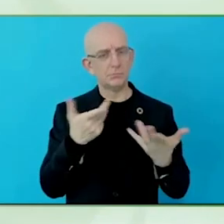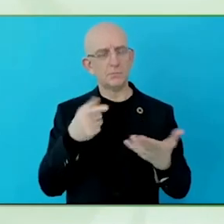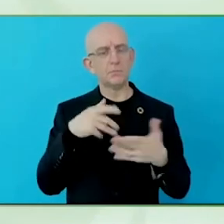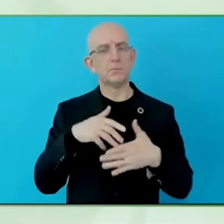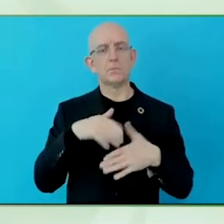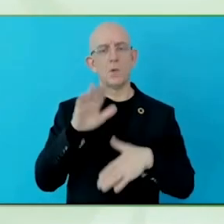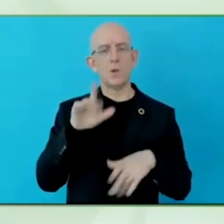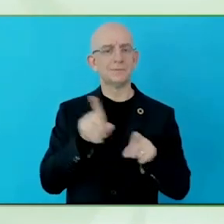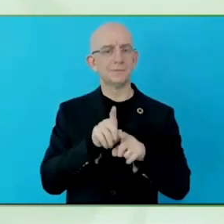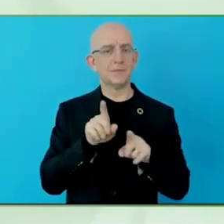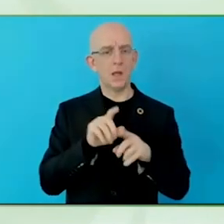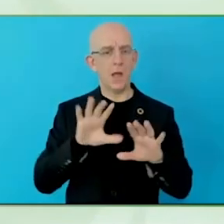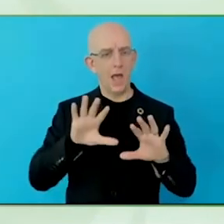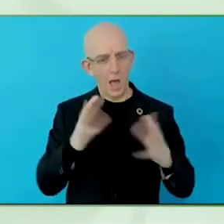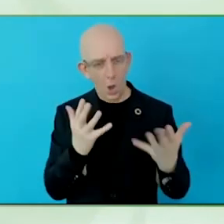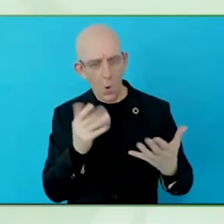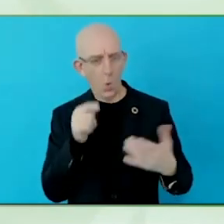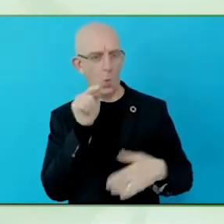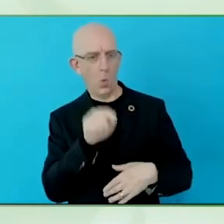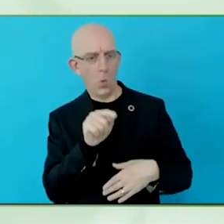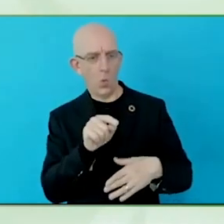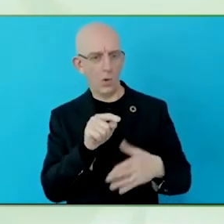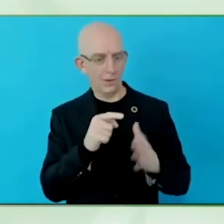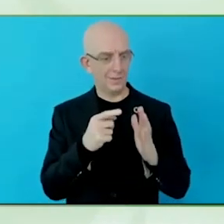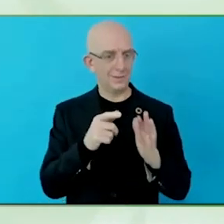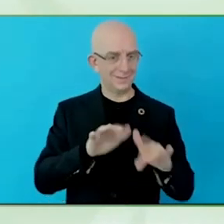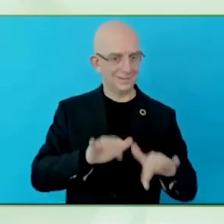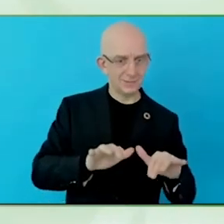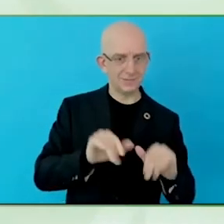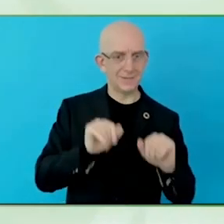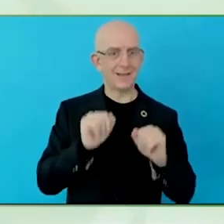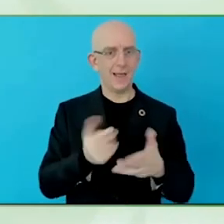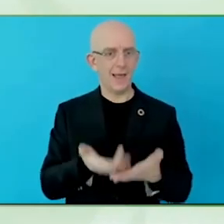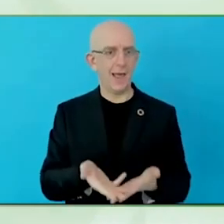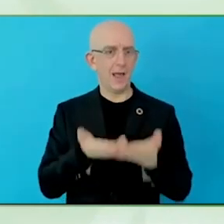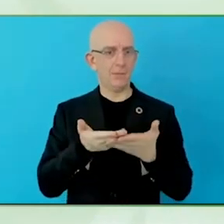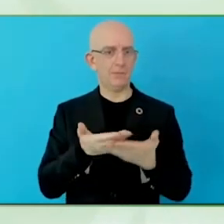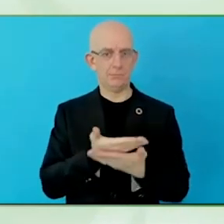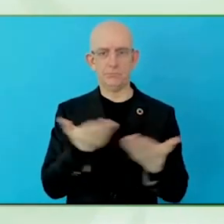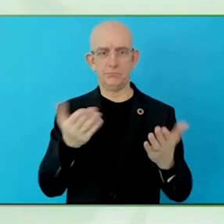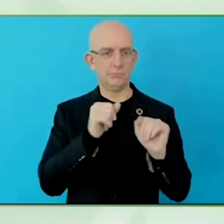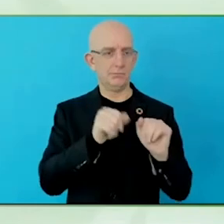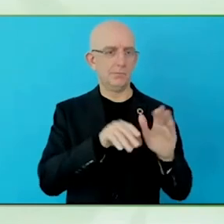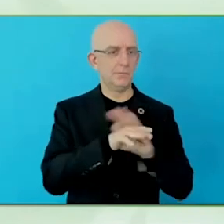So that the digital technology is not only the app, as the assistive